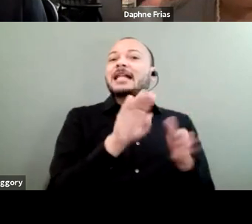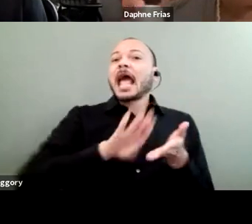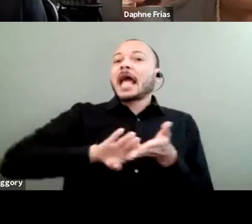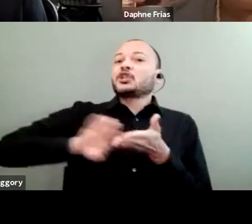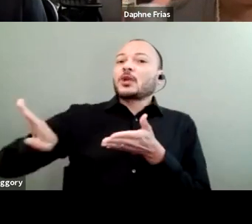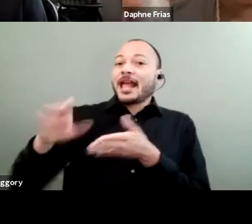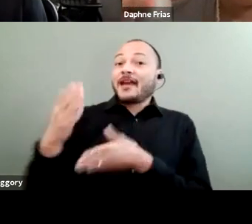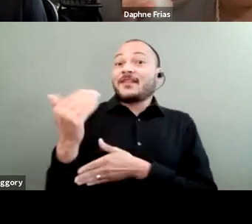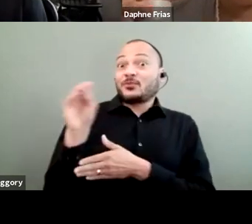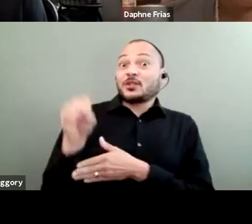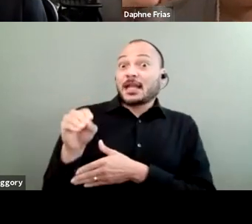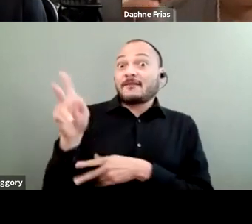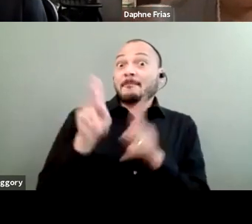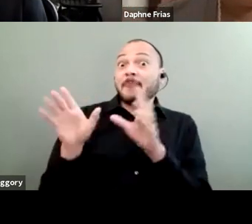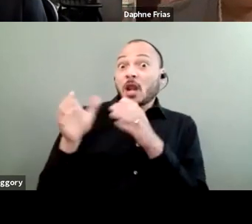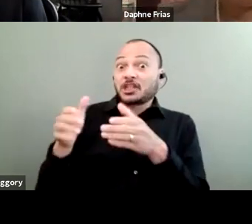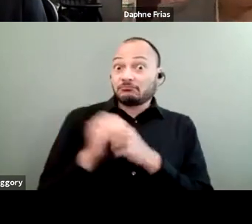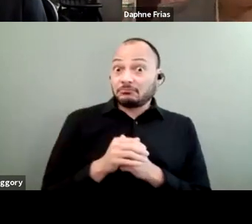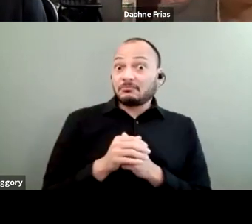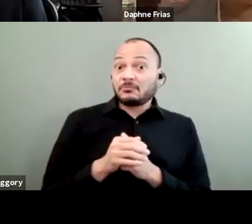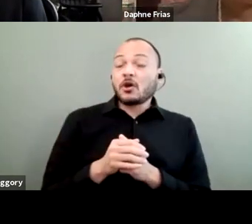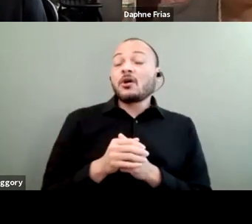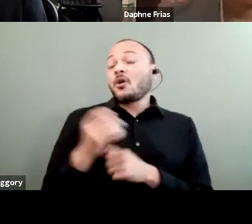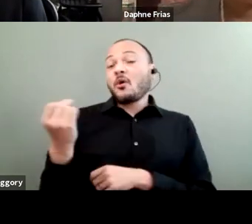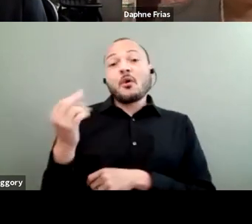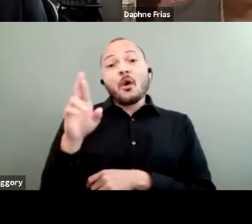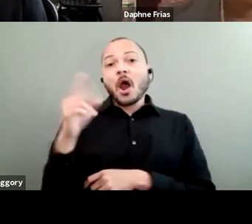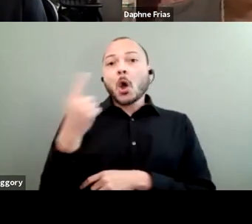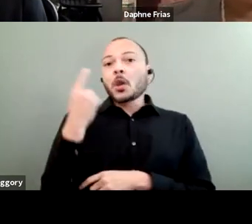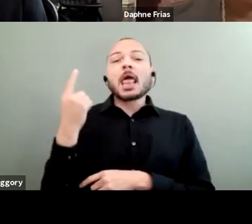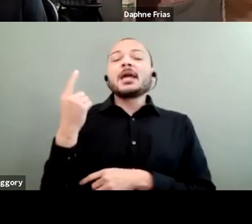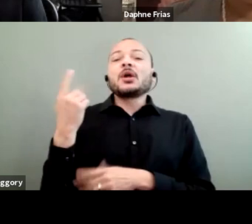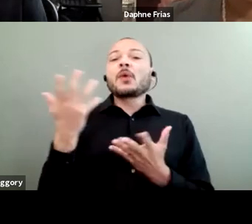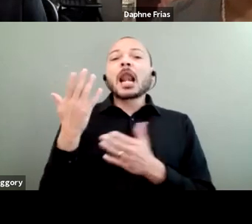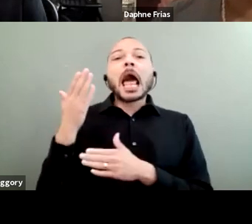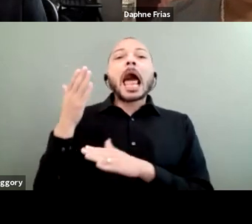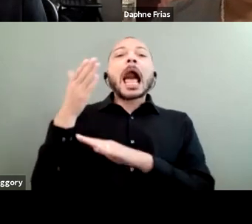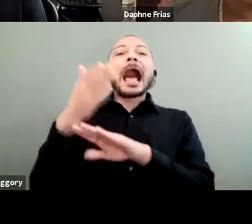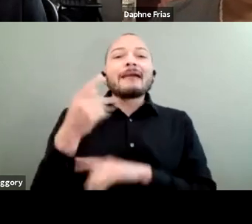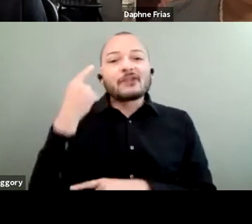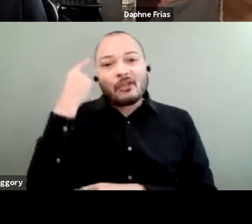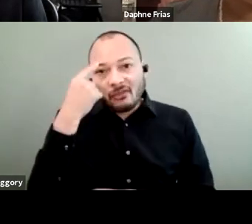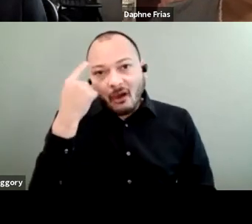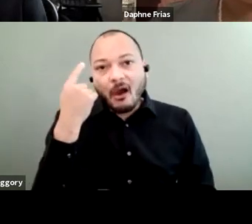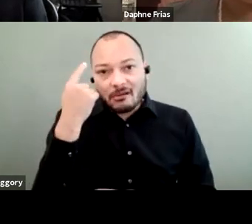or it only remains as an afterthought in case of this worldwide crisis.